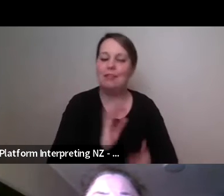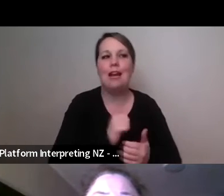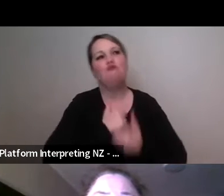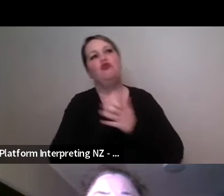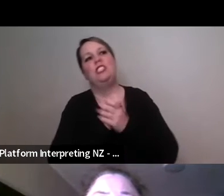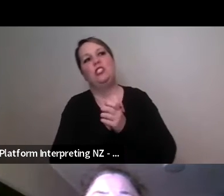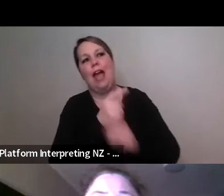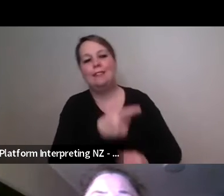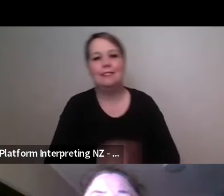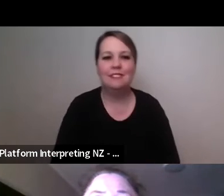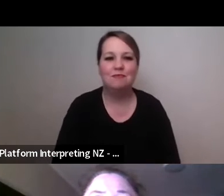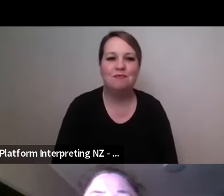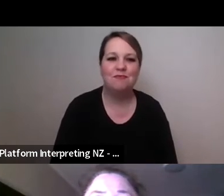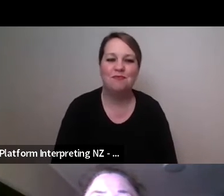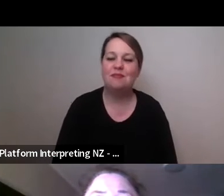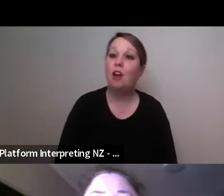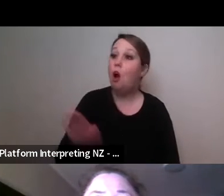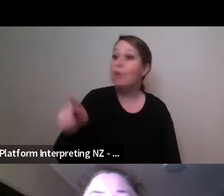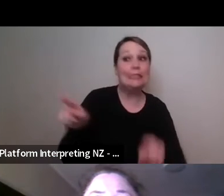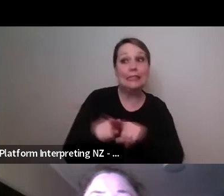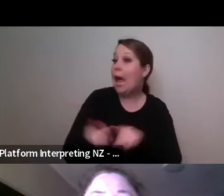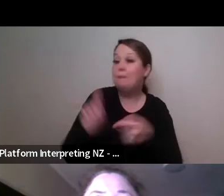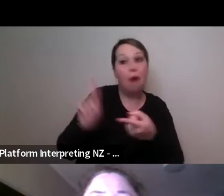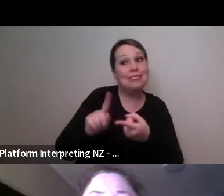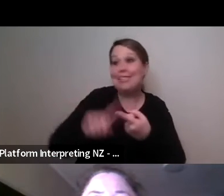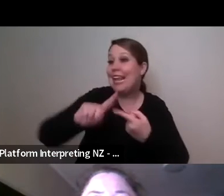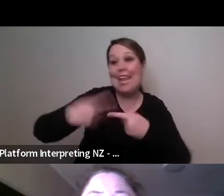And Rodney Bell I'm still doing my stretches every morning too, so I'm with you